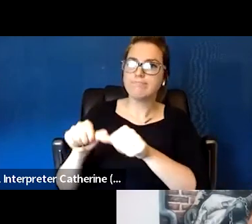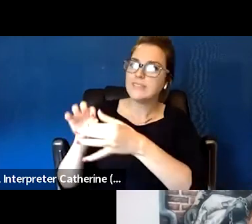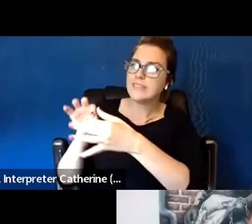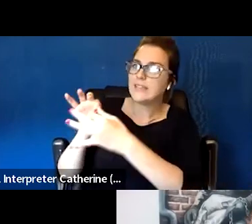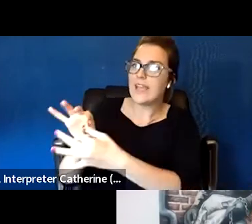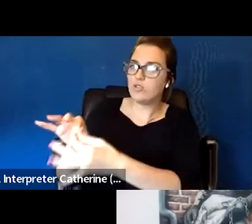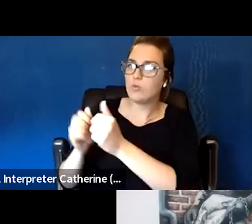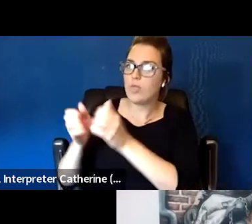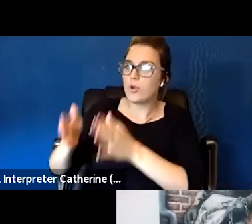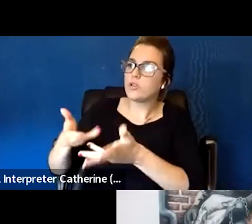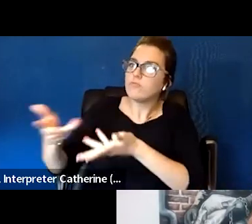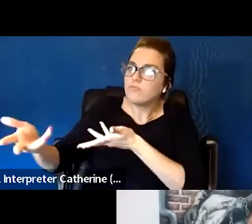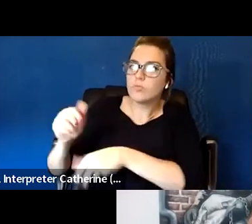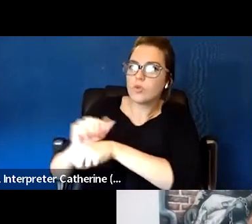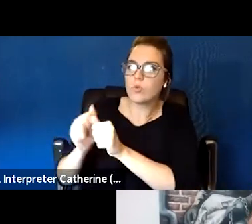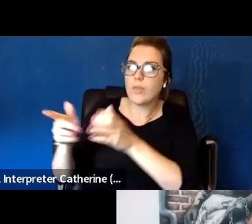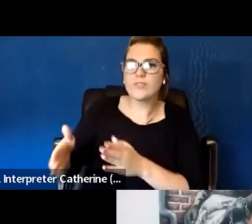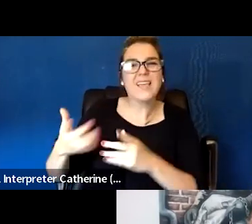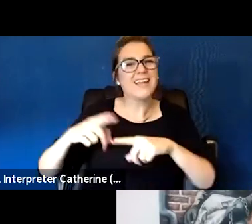the underlying issues that person's dealing with.